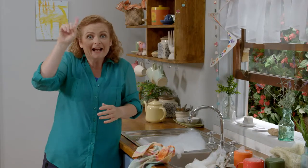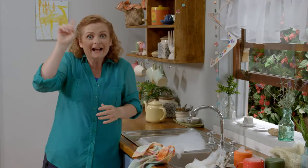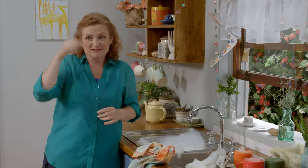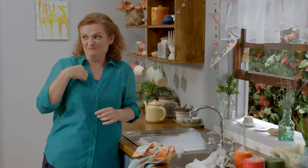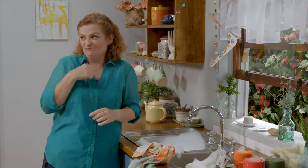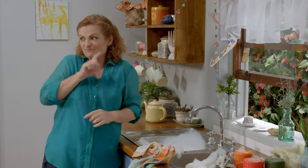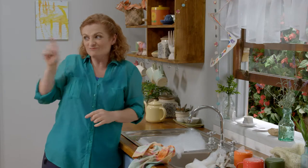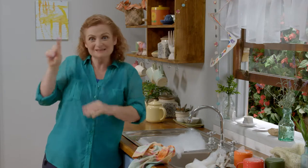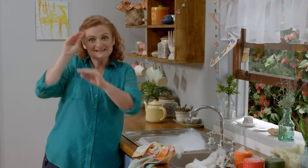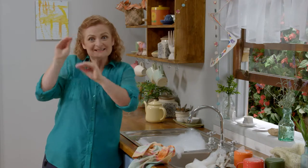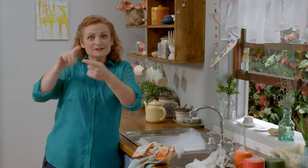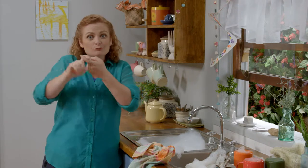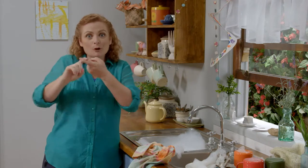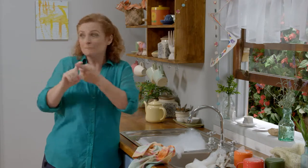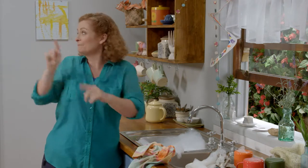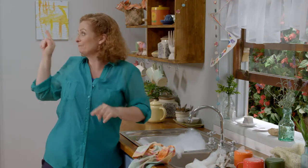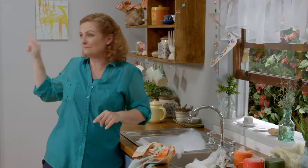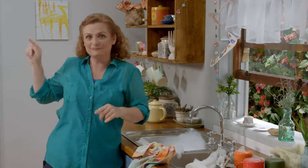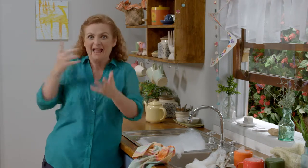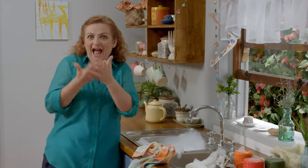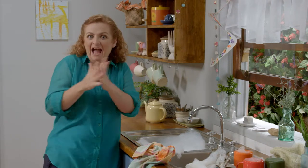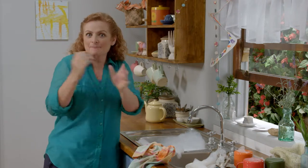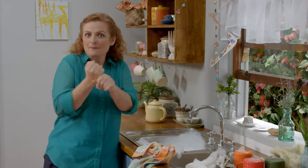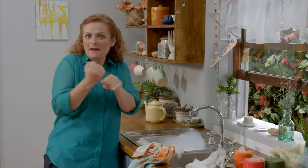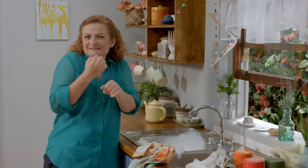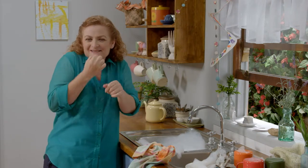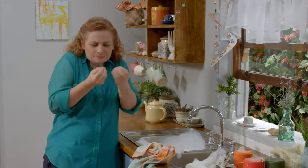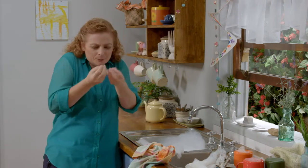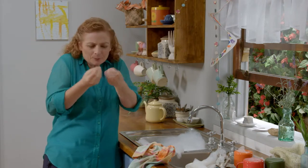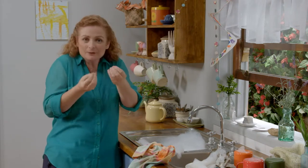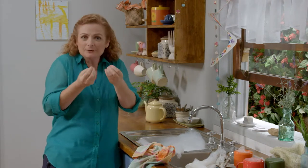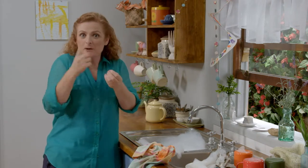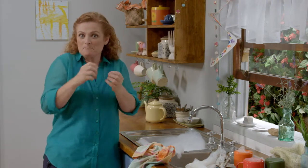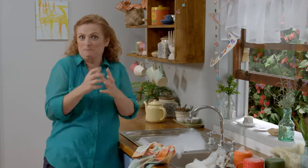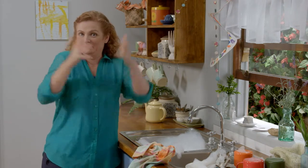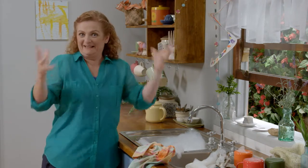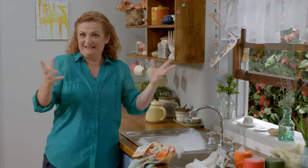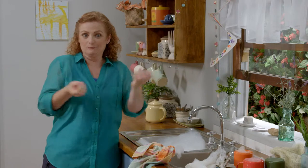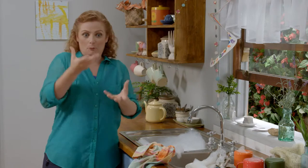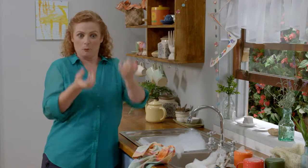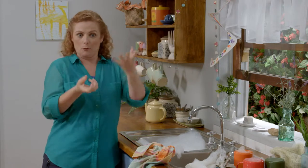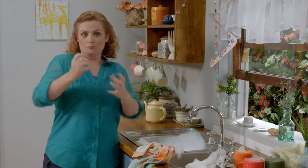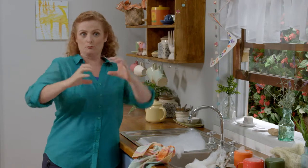Today, I want to teach Possum how to make small bubbles and big bubbles.